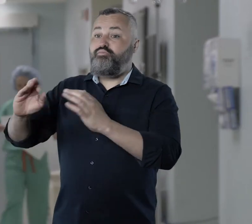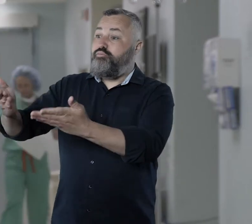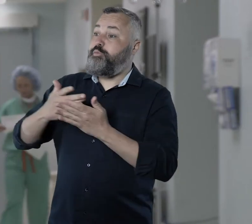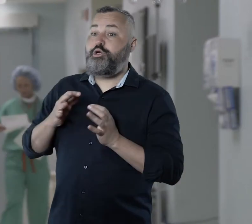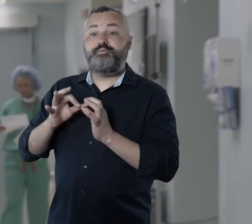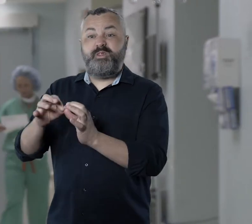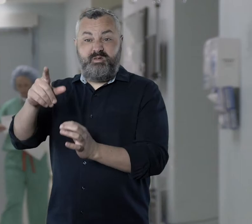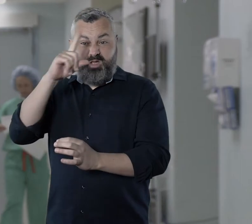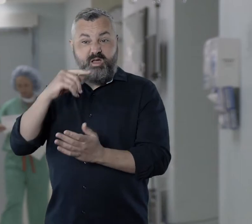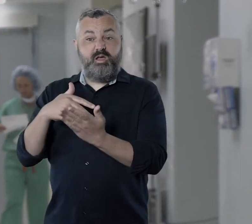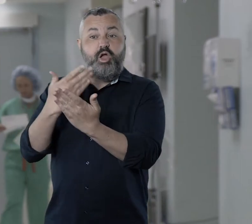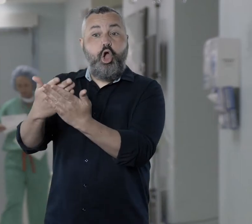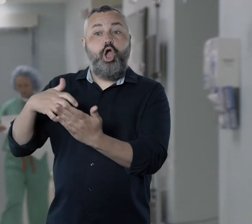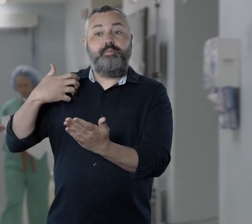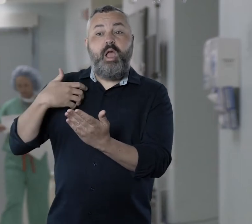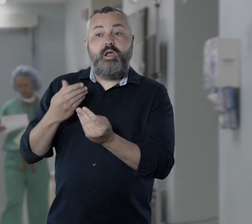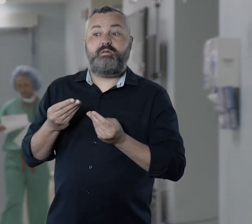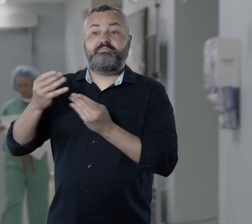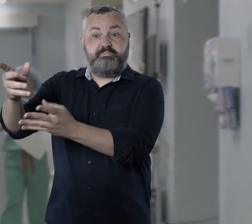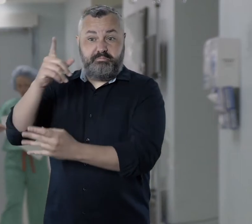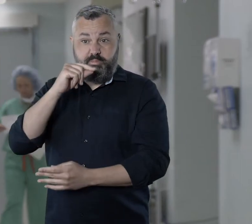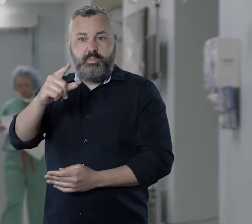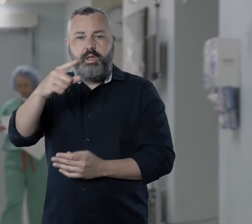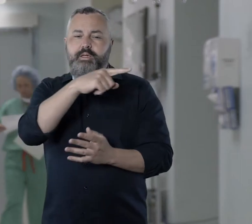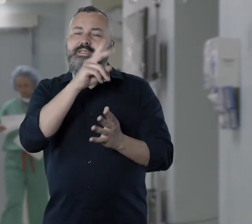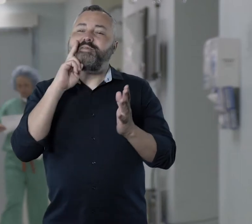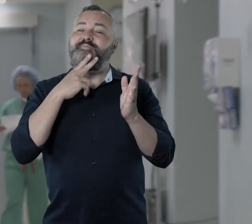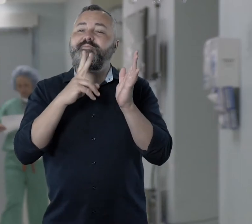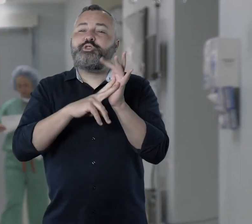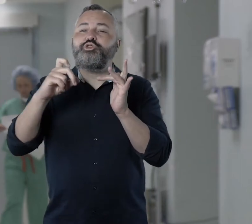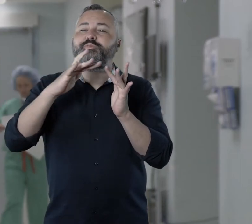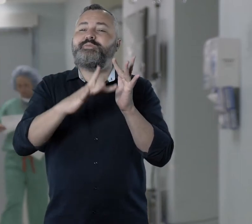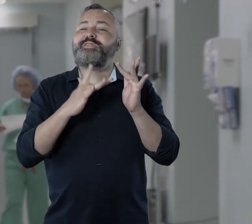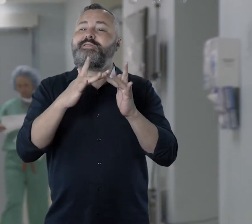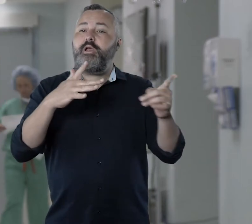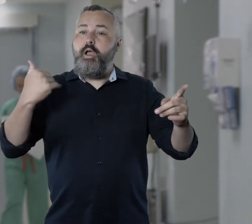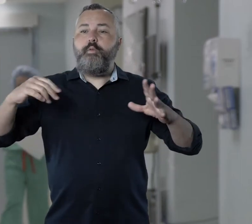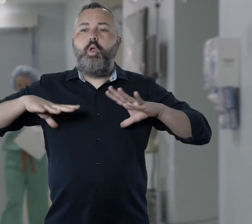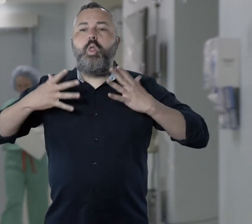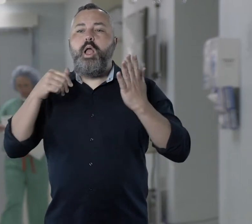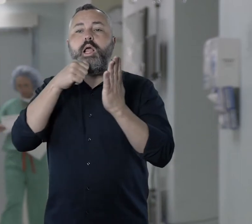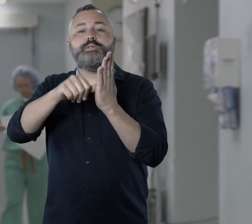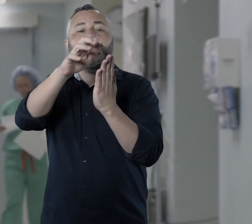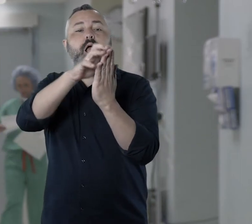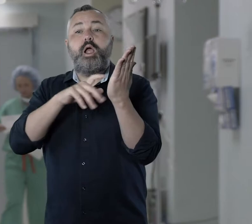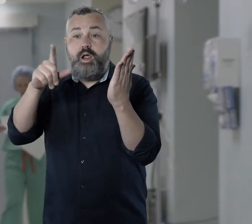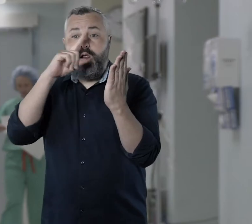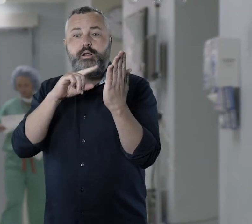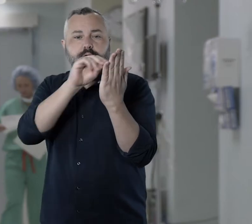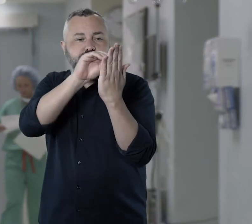to make the necessary arrangements. If a public hospital does not provide an Auslan interpreter, you can now download